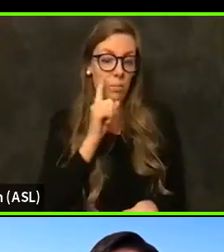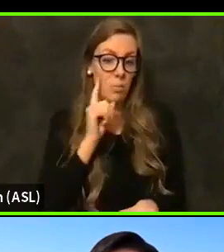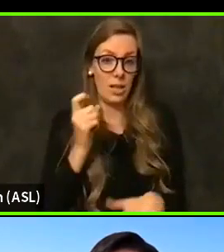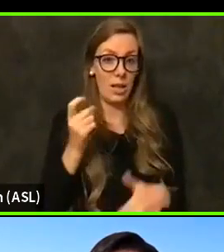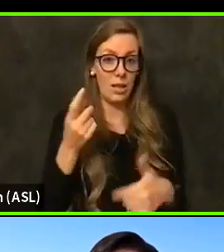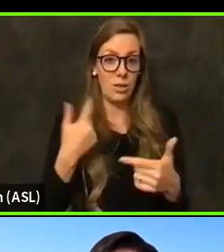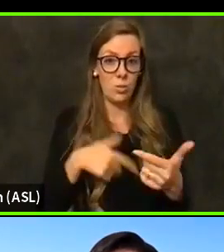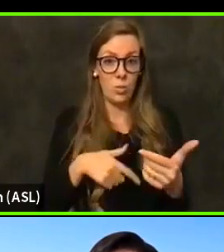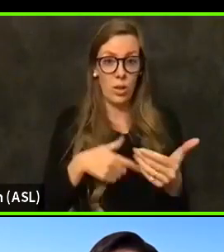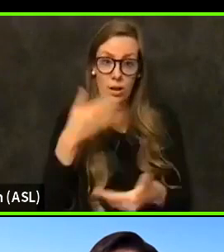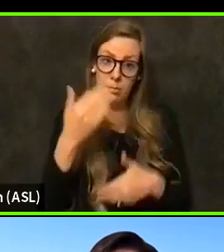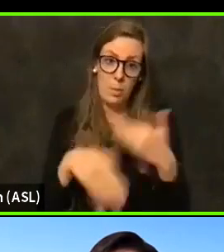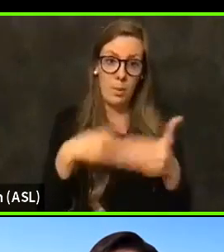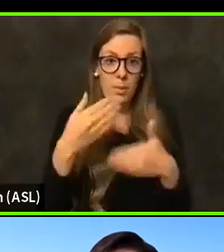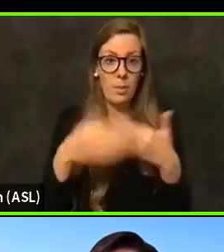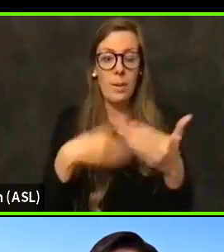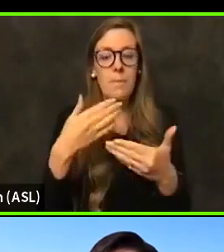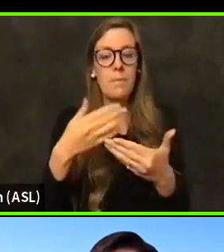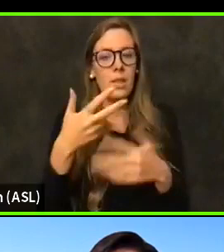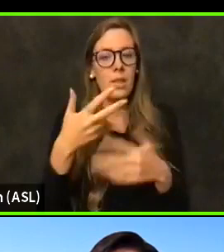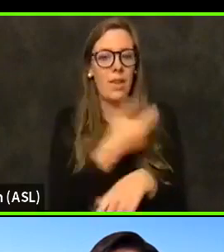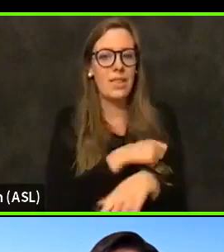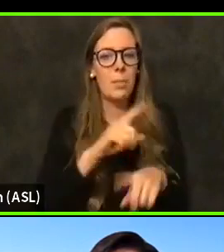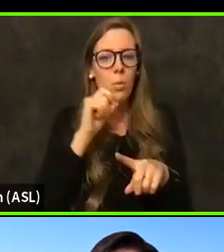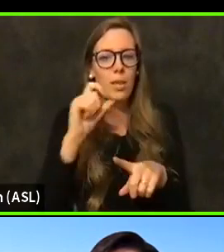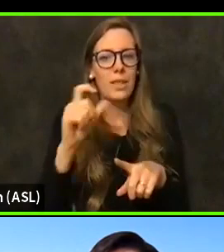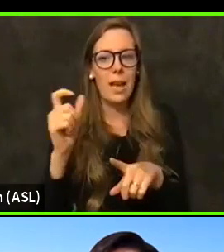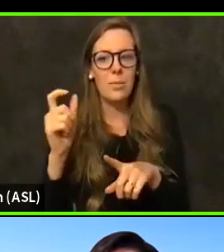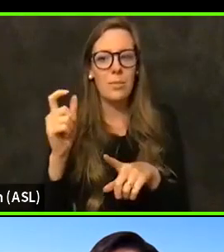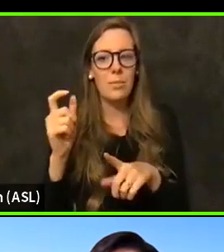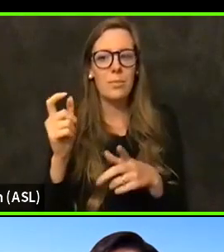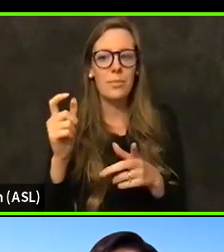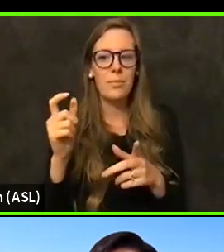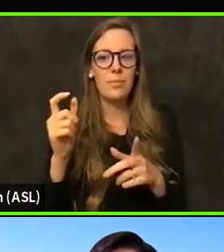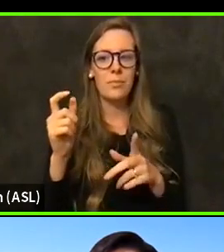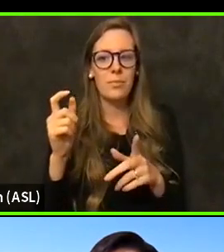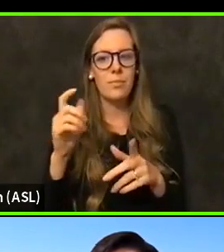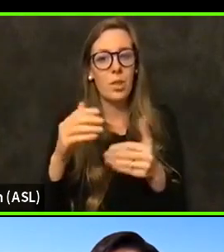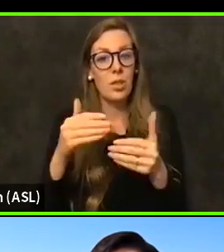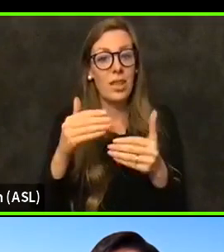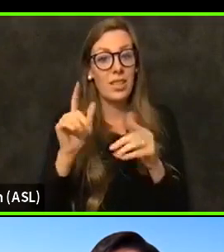through vaccination, but we're not going to get to the later phases A. Zoom.